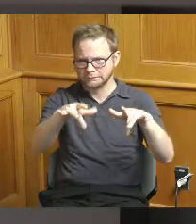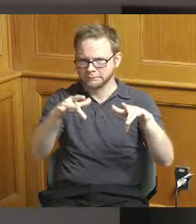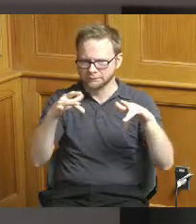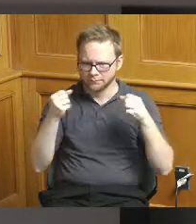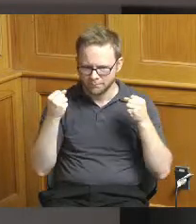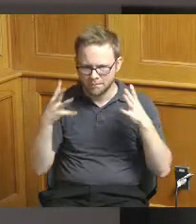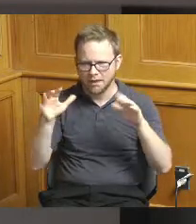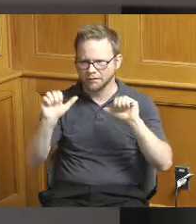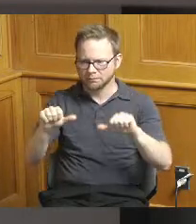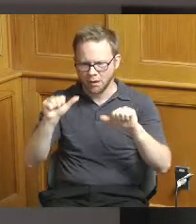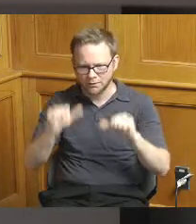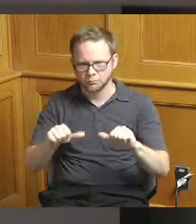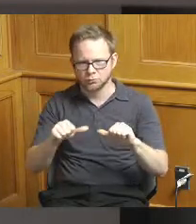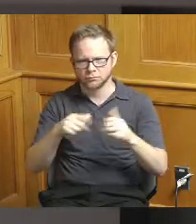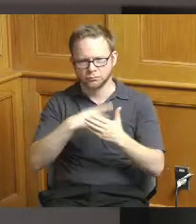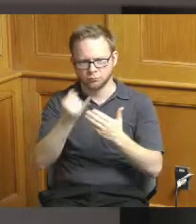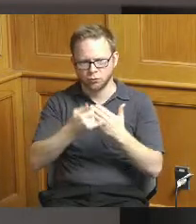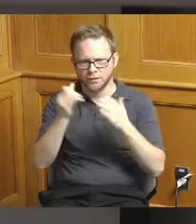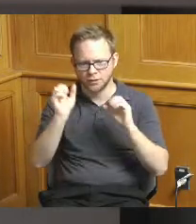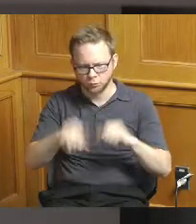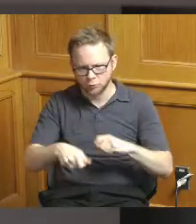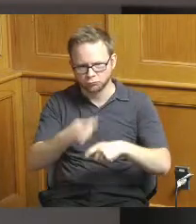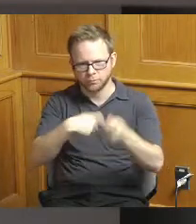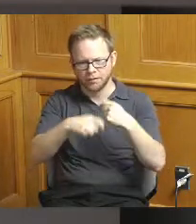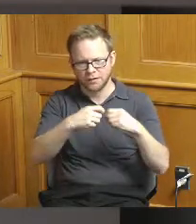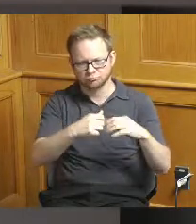the village and the port are currently seeking will be necessary to complete this